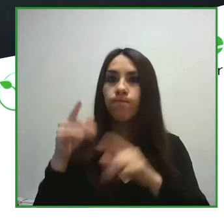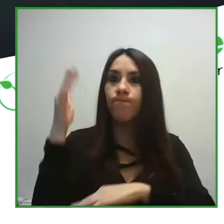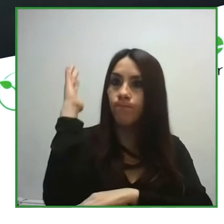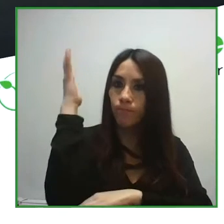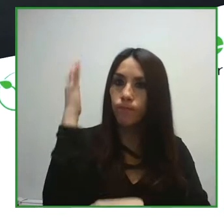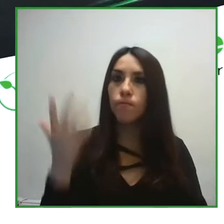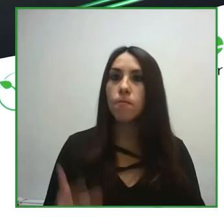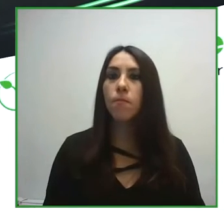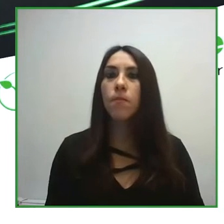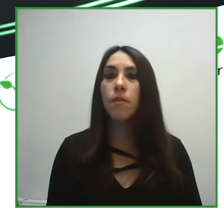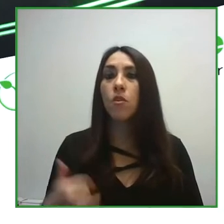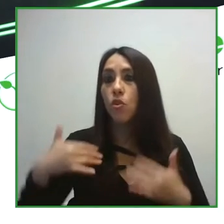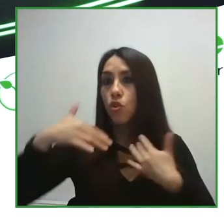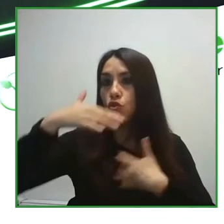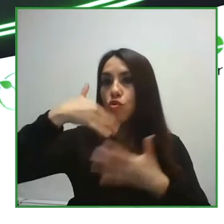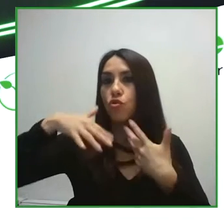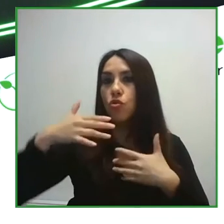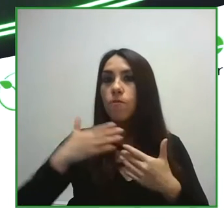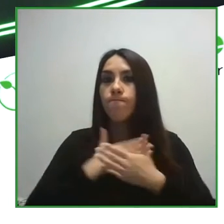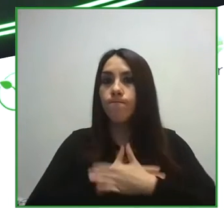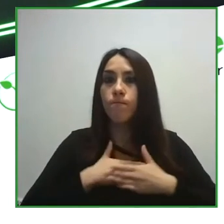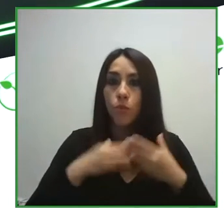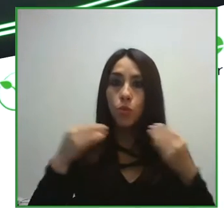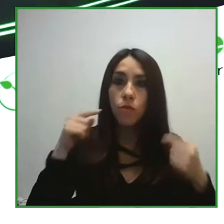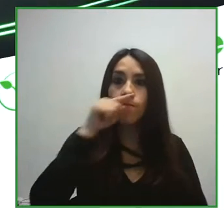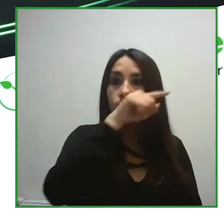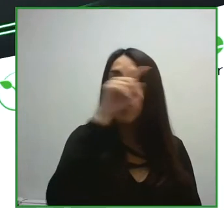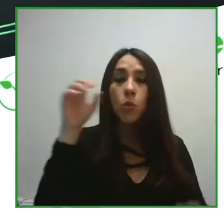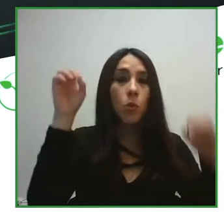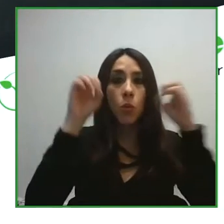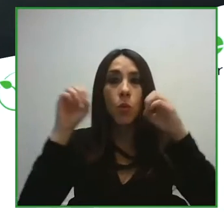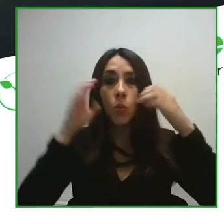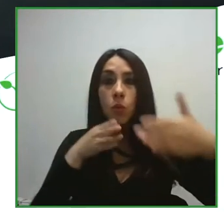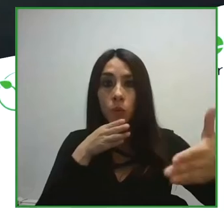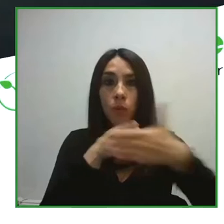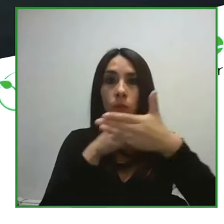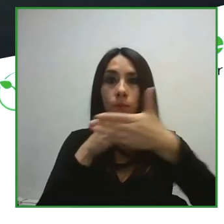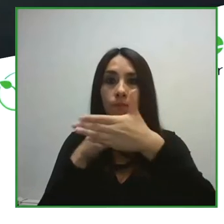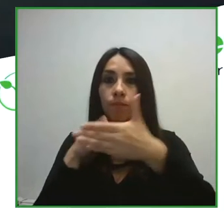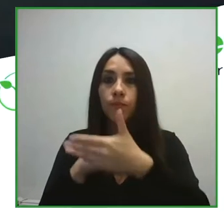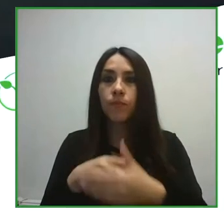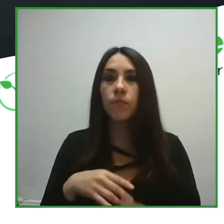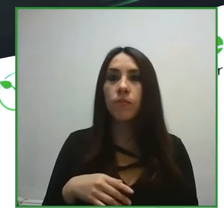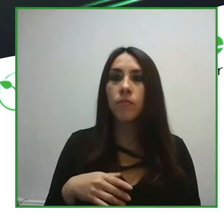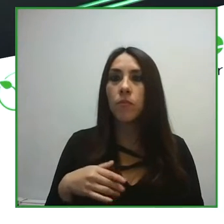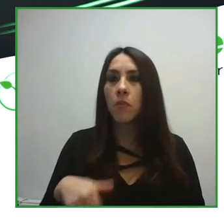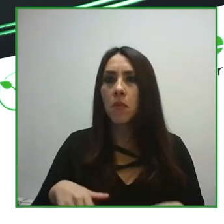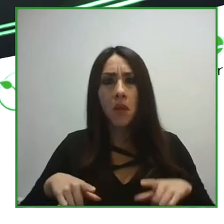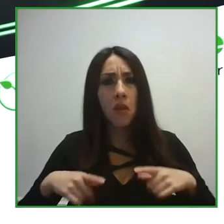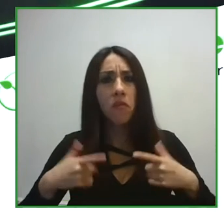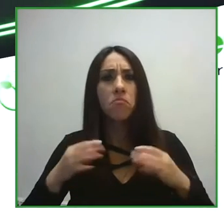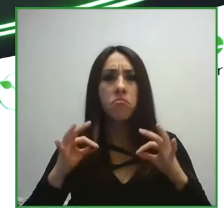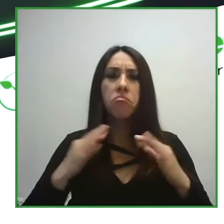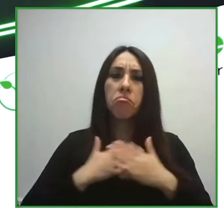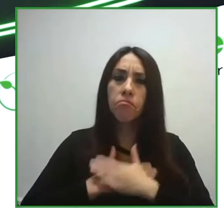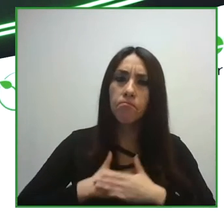they allowed us to reflect about how leisure, tourism and recreation play a very important role in guaranteeing